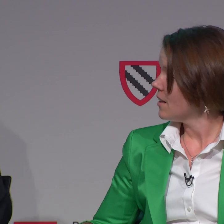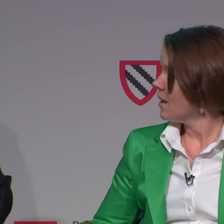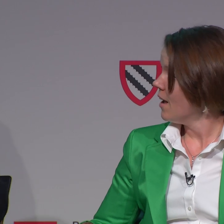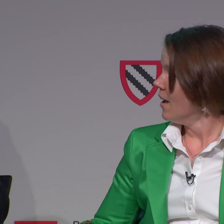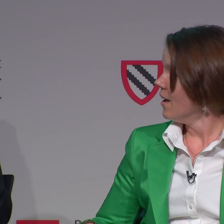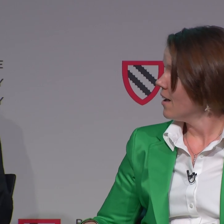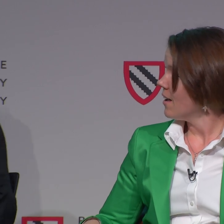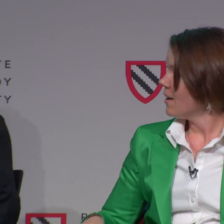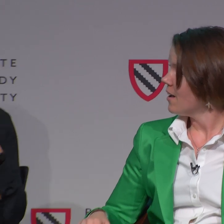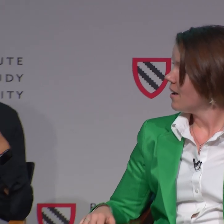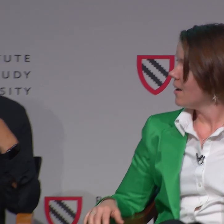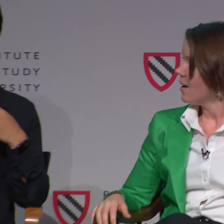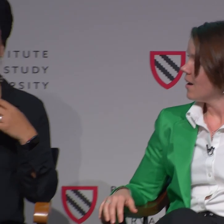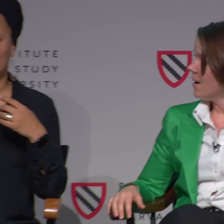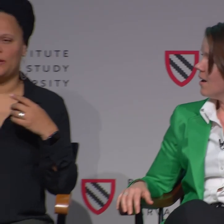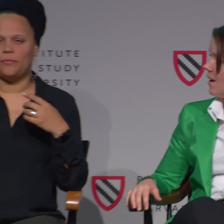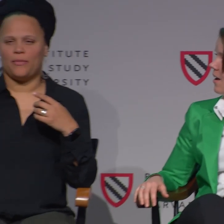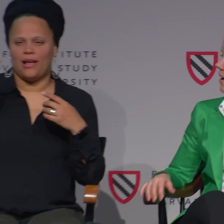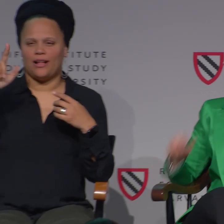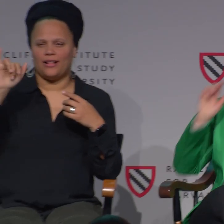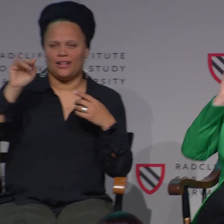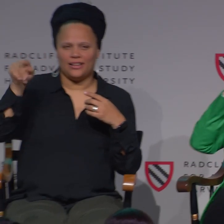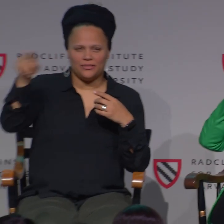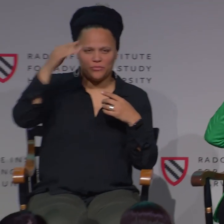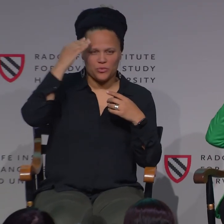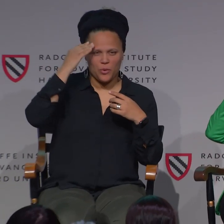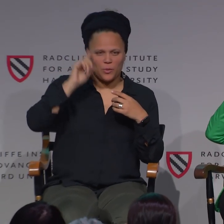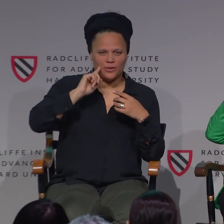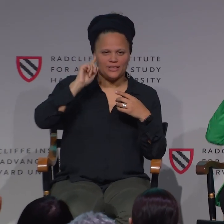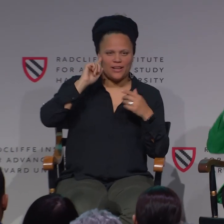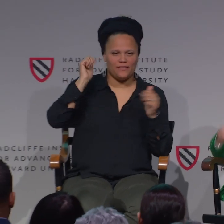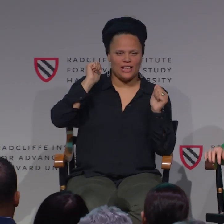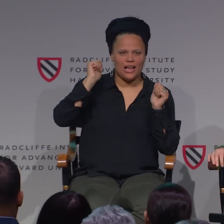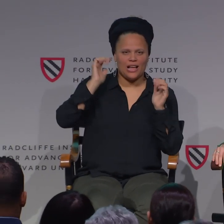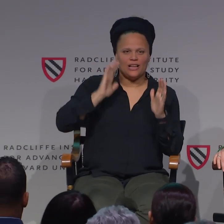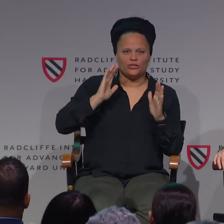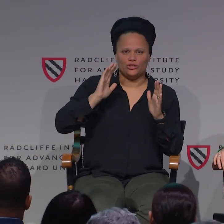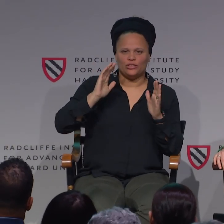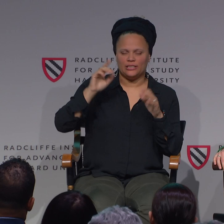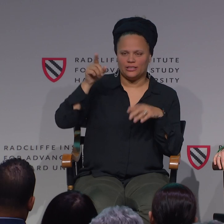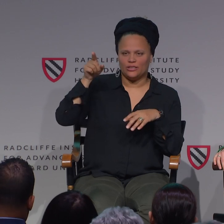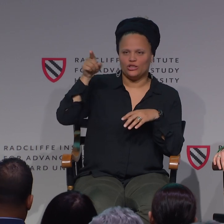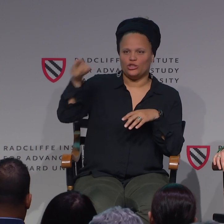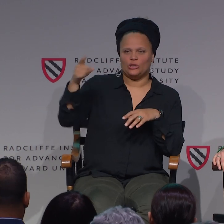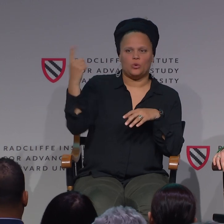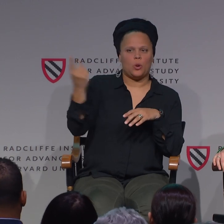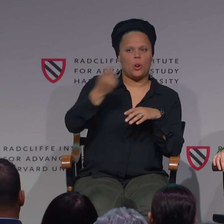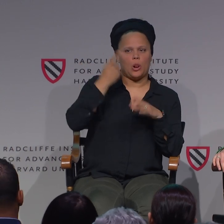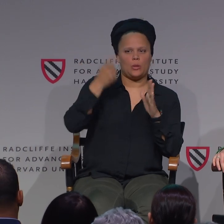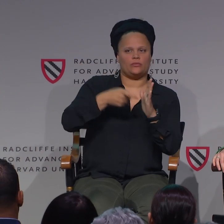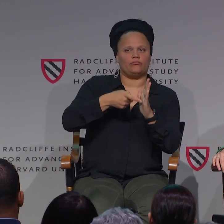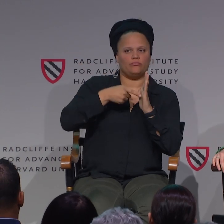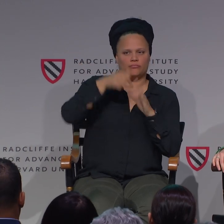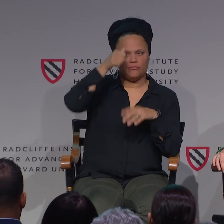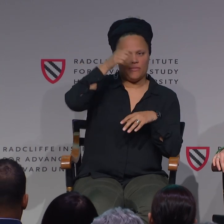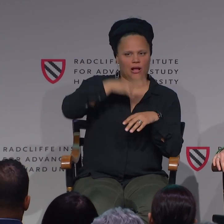Yeah, if I could piggyback on that. Marlee Matlin, you guys know the well-known actress who's deaf,